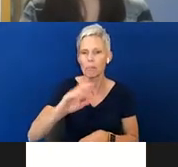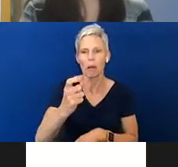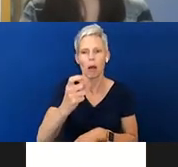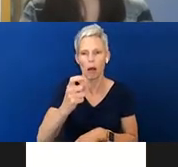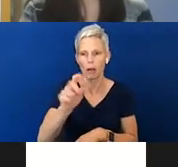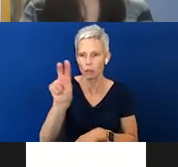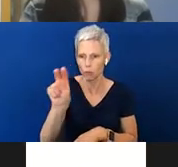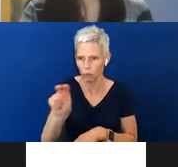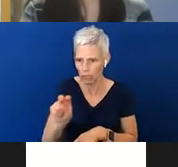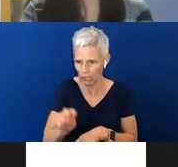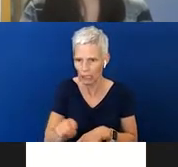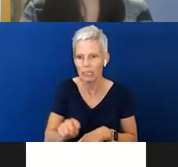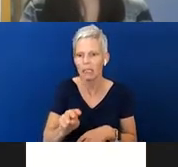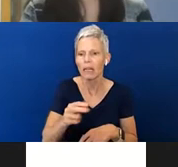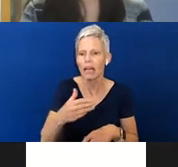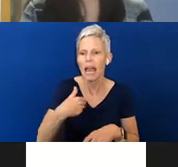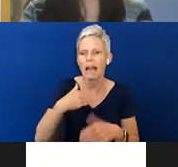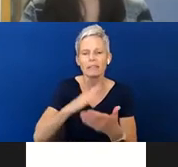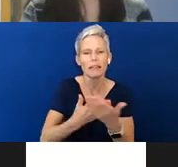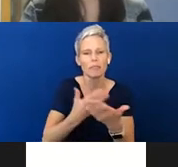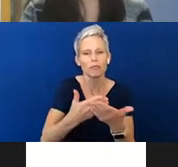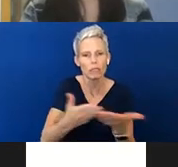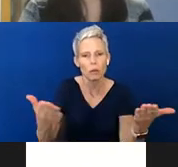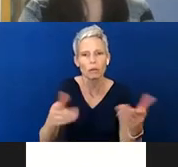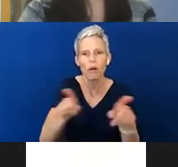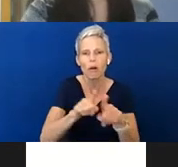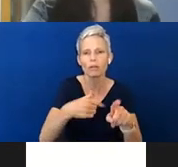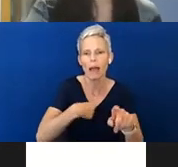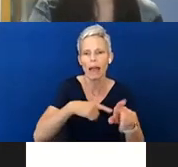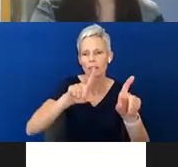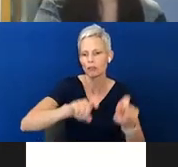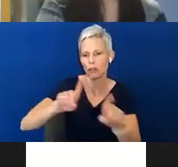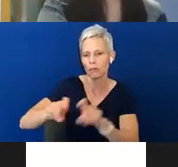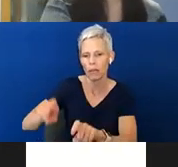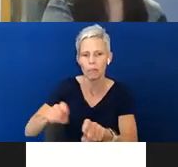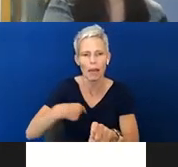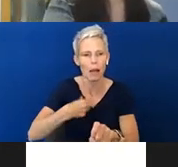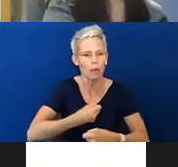there. I want to say thank you, thank you, thank you for your time and attention today.